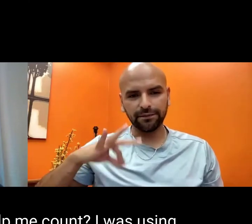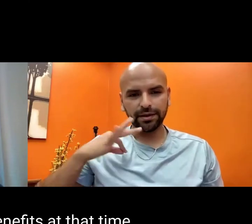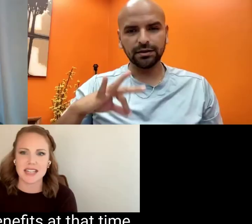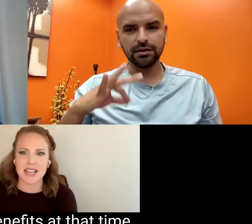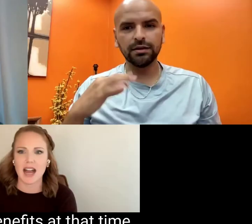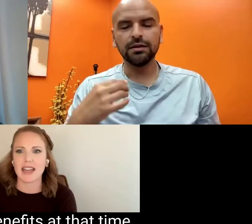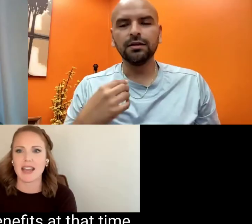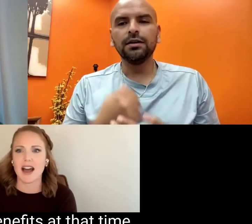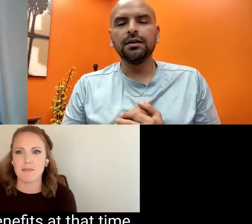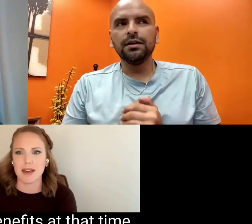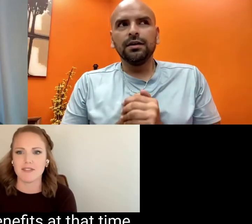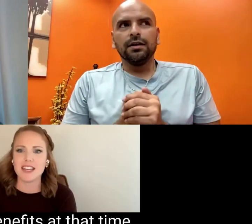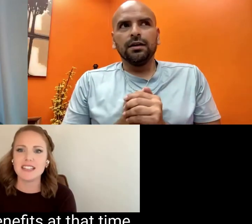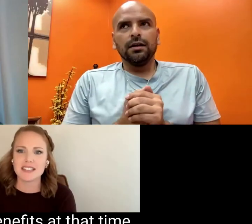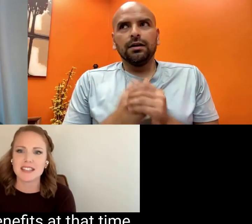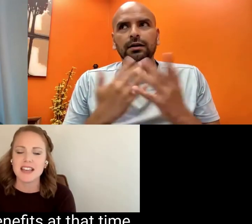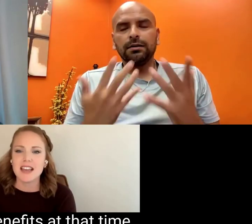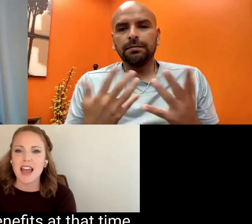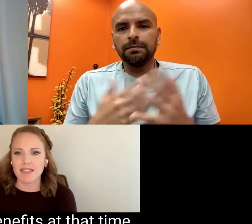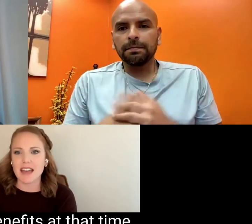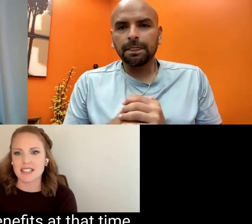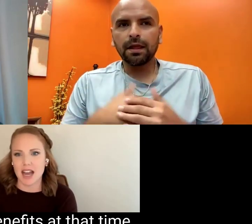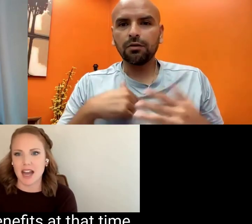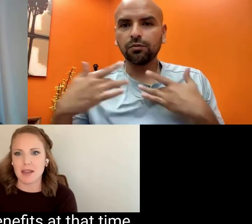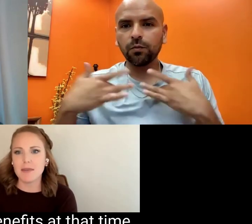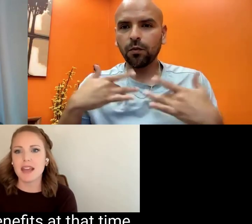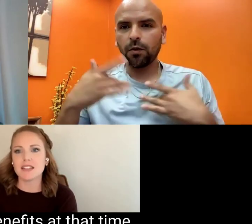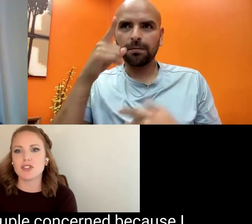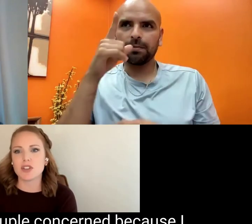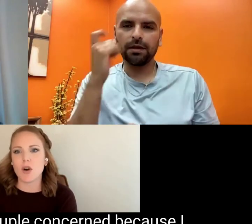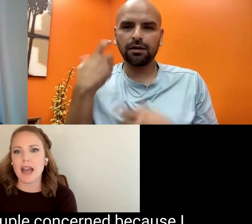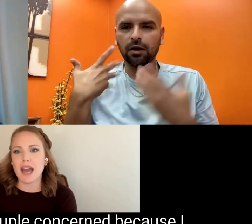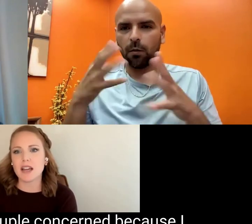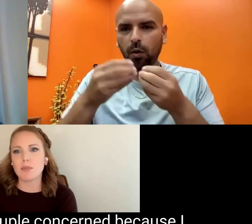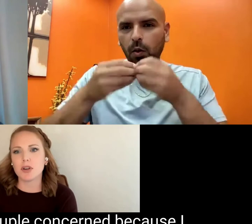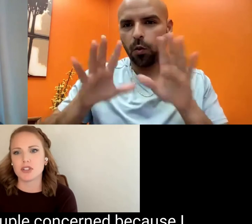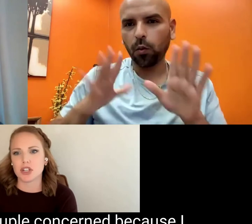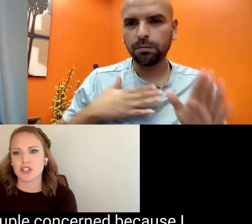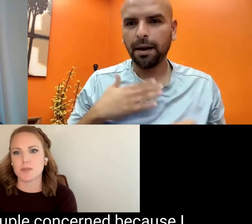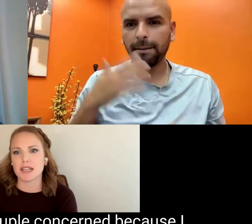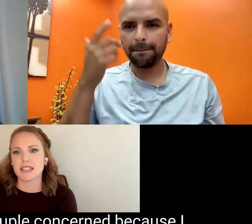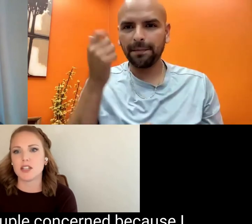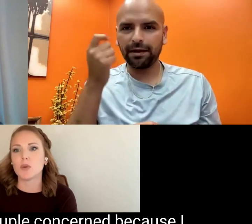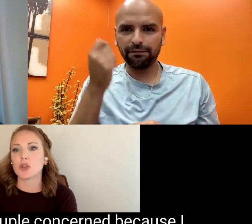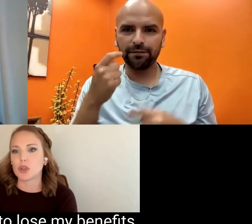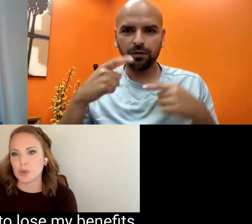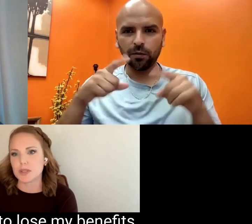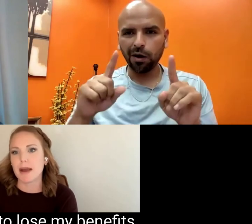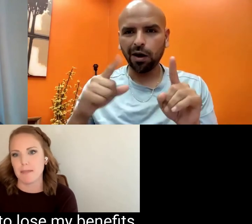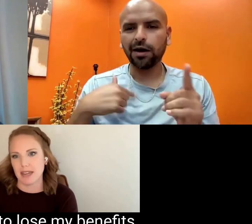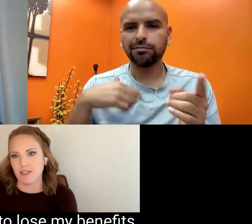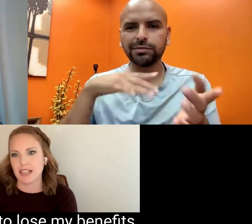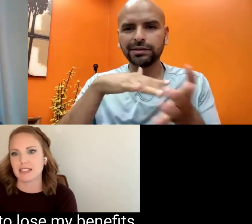my SSDI benefits at that time. And so, I had a couple concerned because I didn't want to lose my benefits.